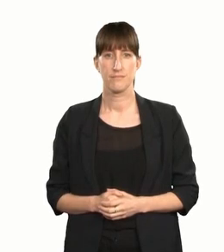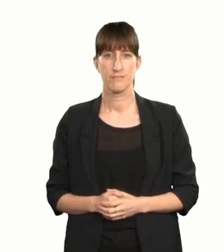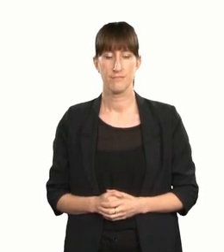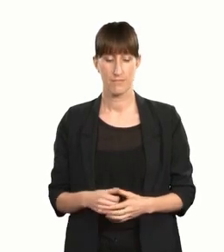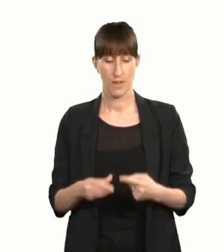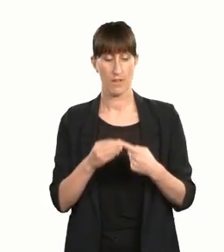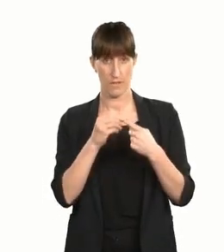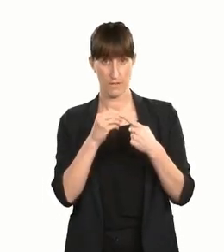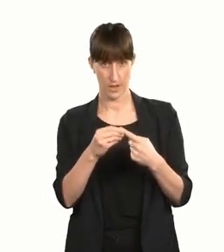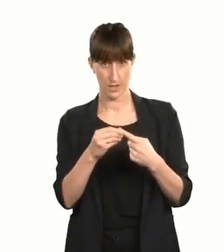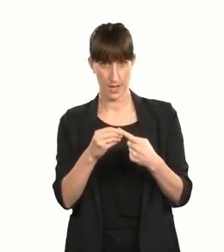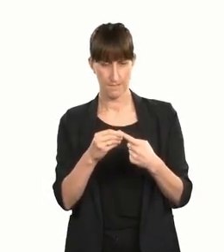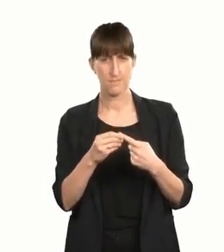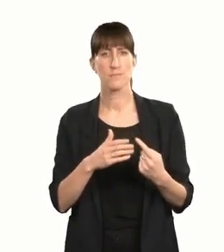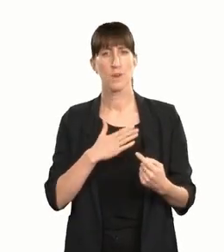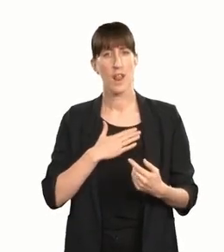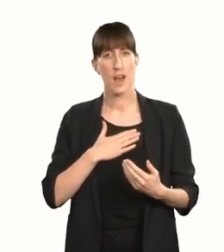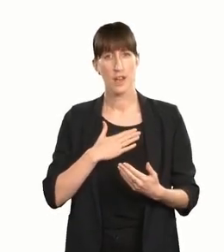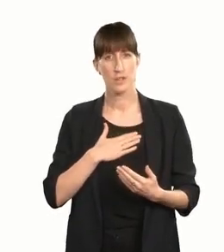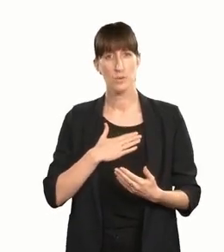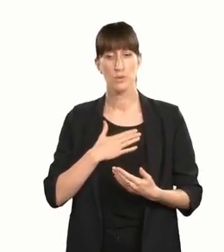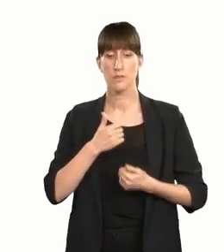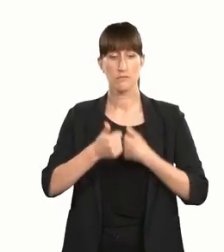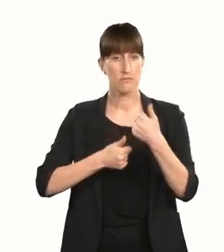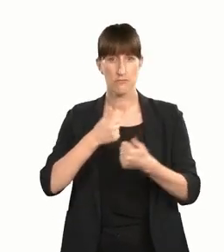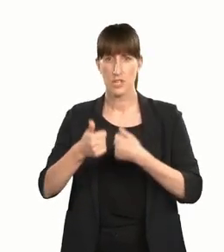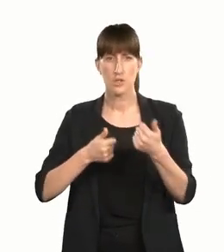Tuatahi — firstly — I'd like to extend my congratulations